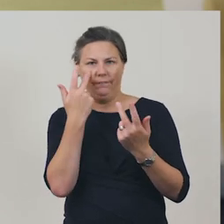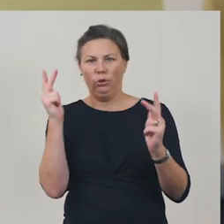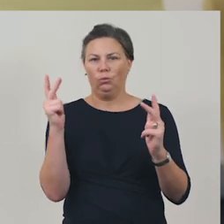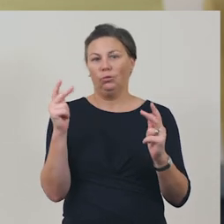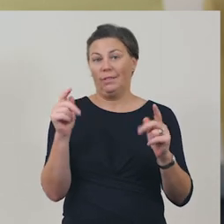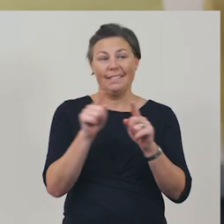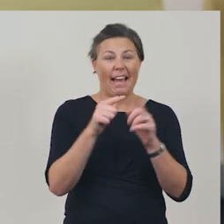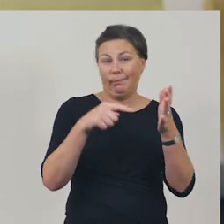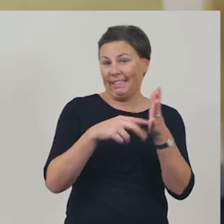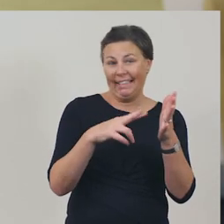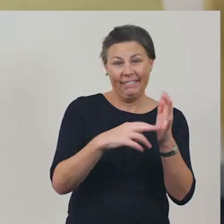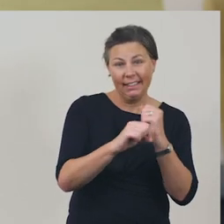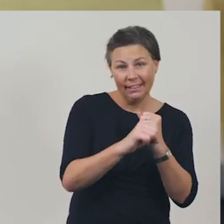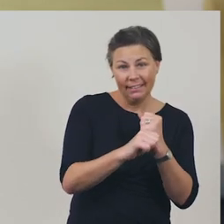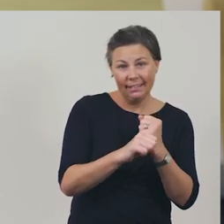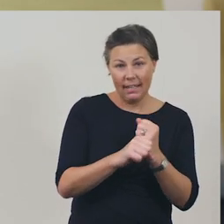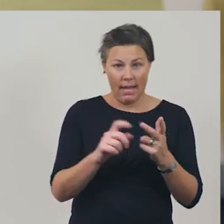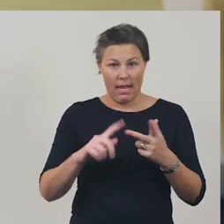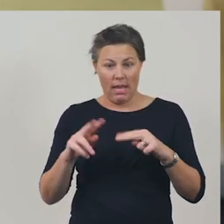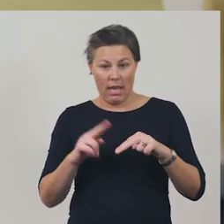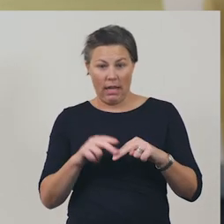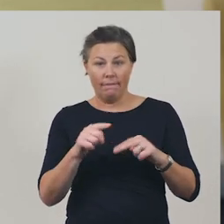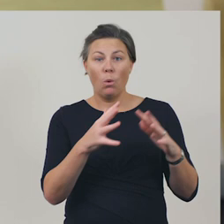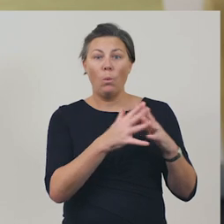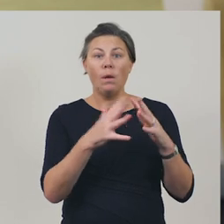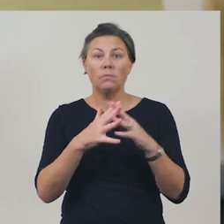If they make their site appealing enough, we will want to stay longer,